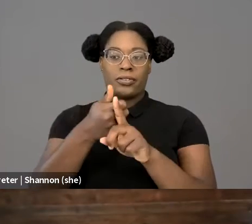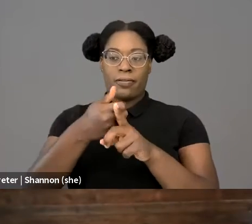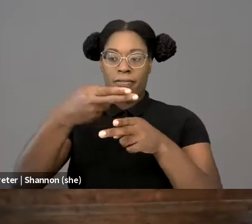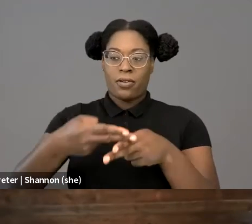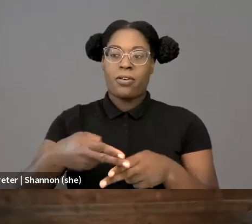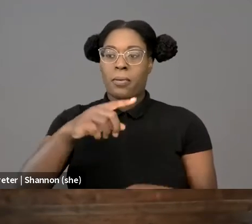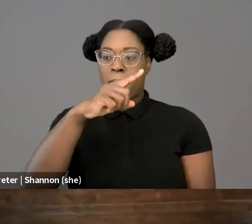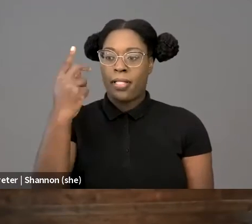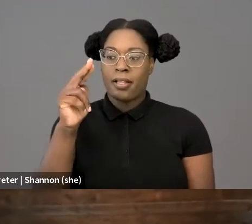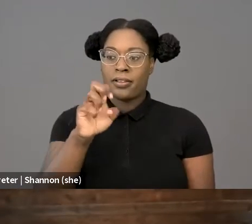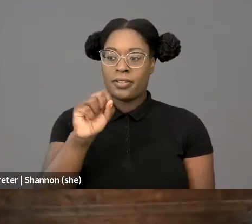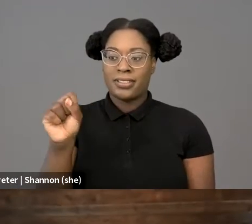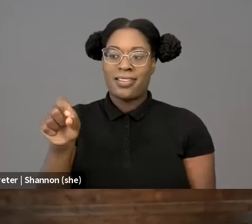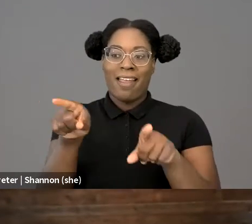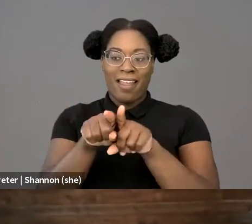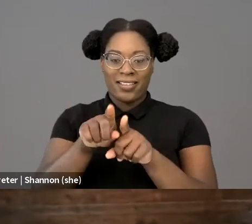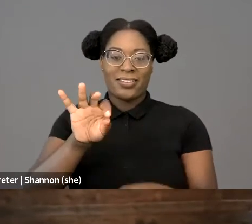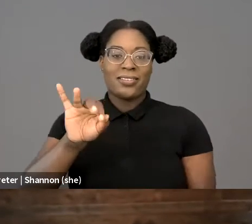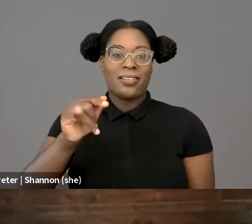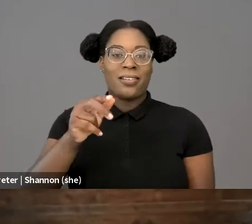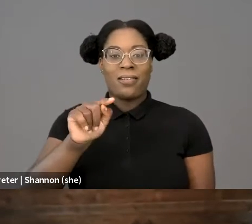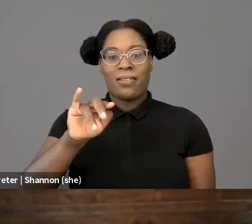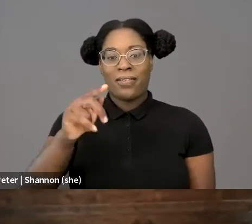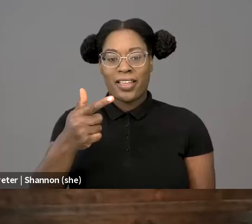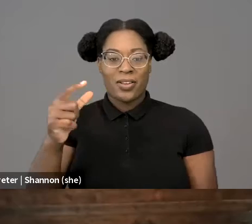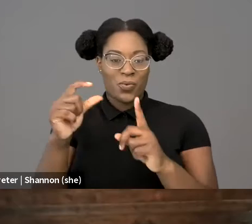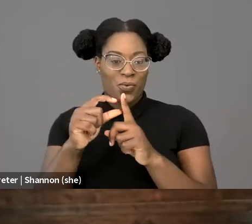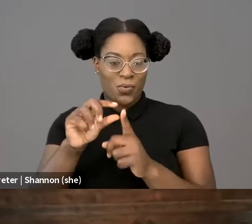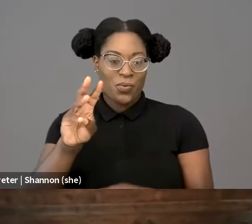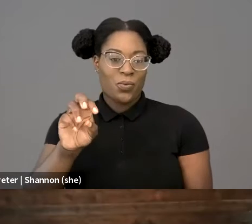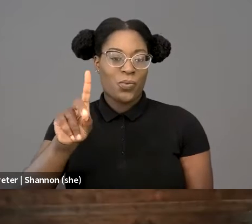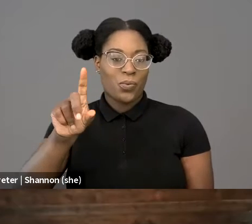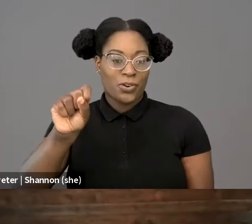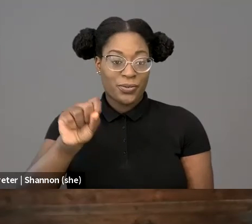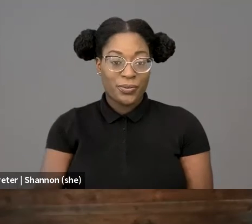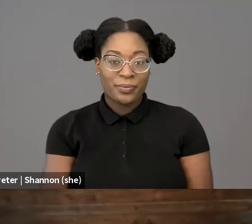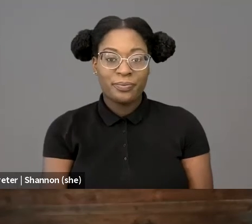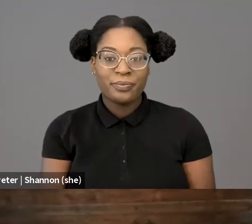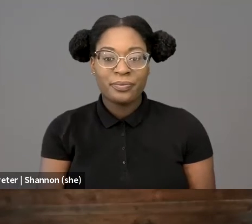are there aspects of the First Amendment to the US constitution that legitimate, promote,